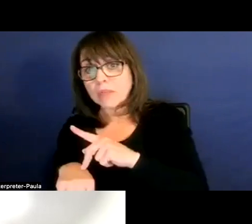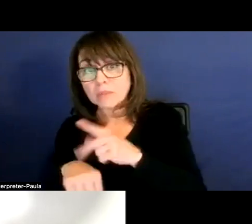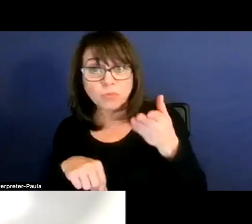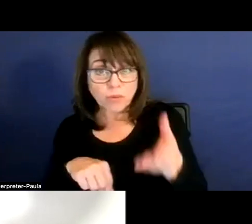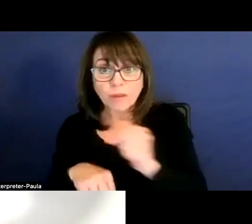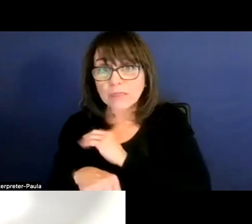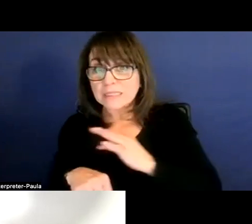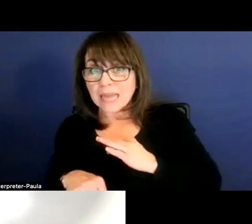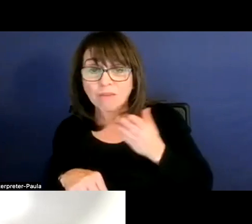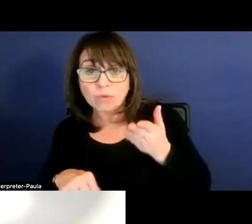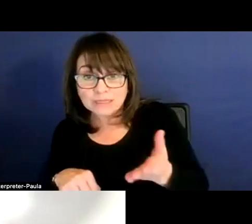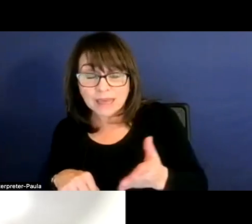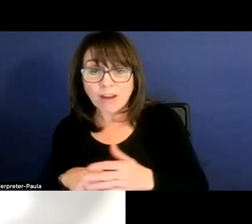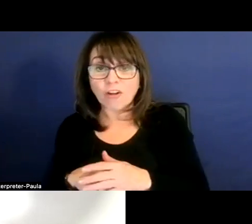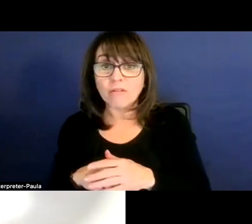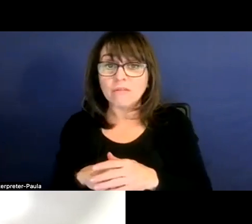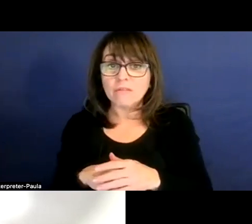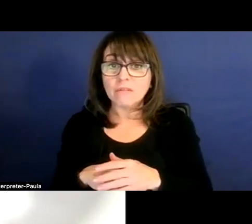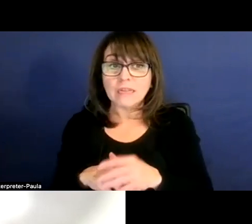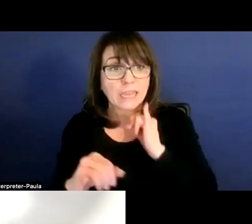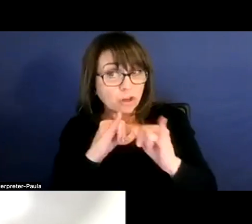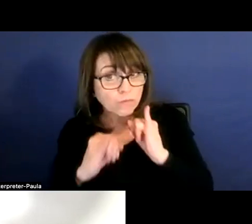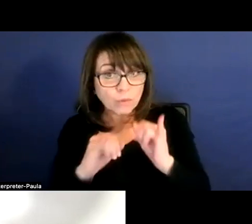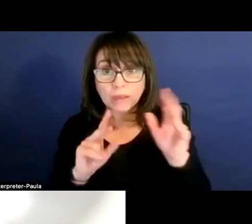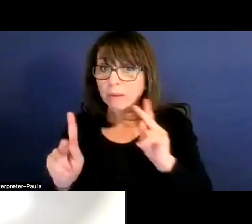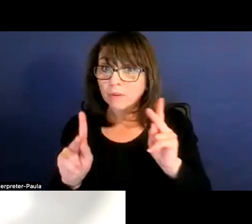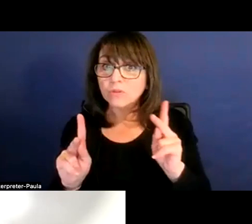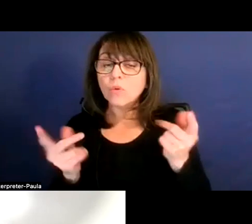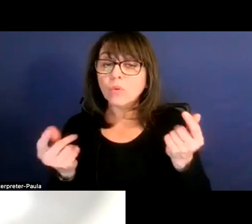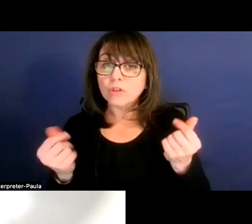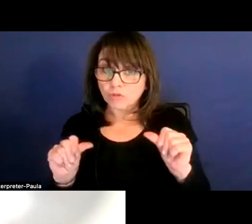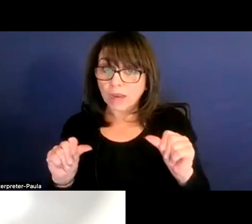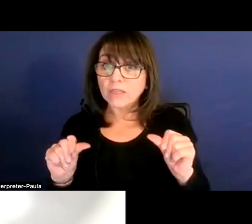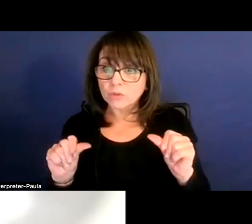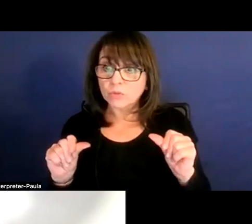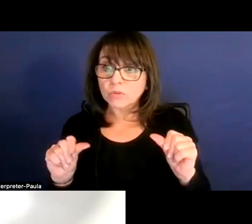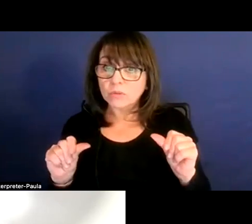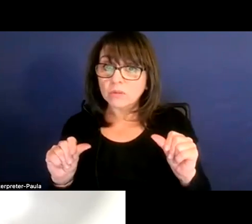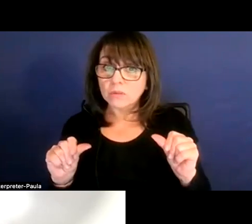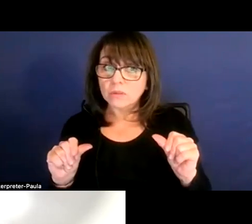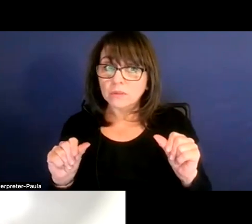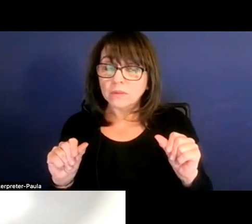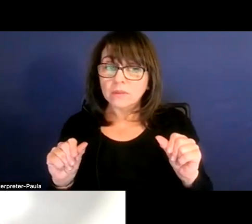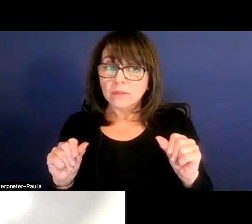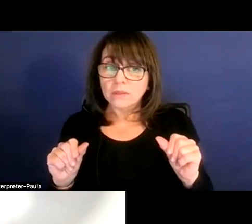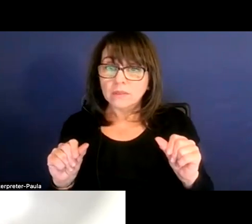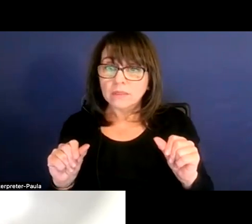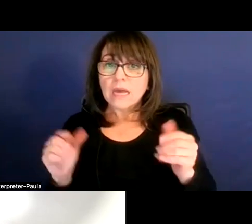or a lot of their staff were there interviewing. So we're trying to have a like hire early